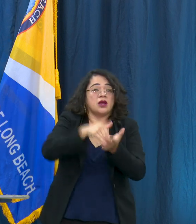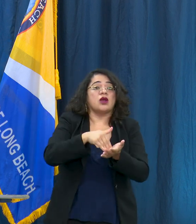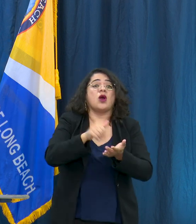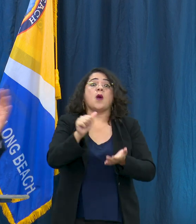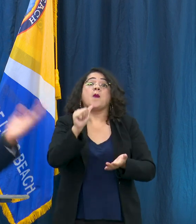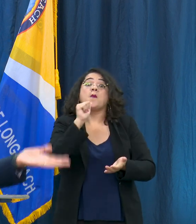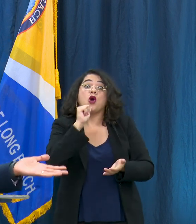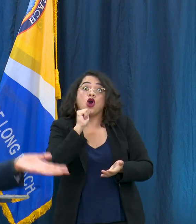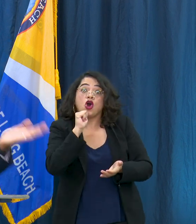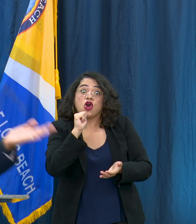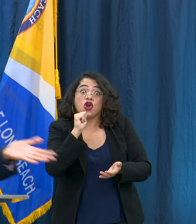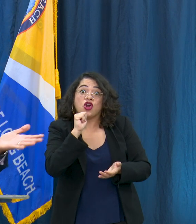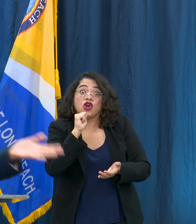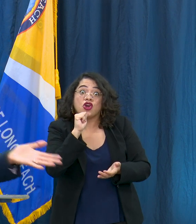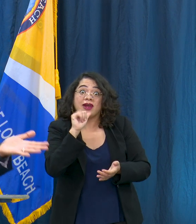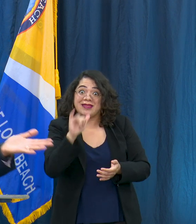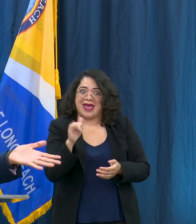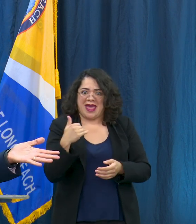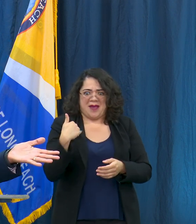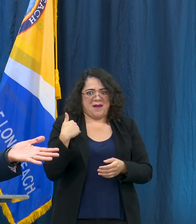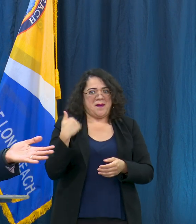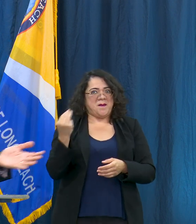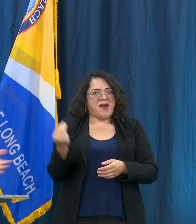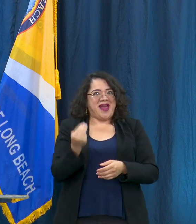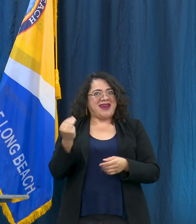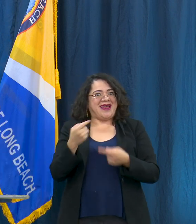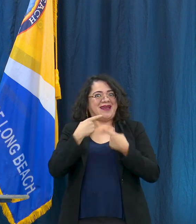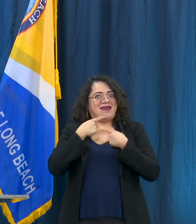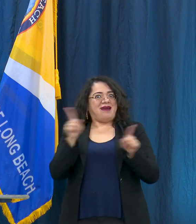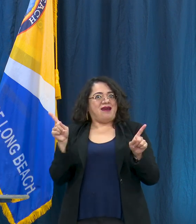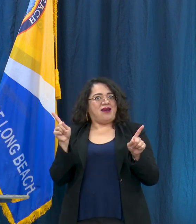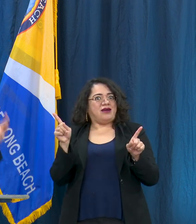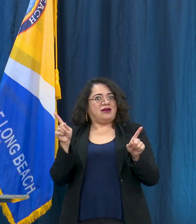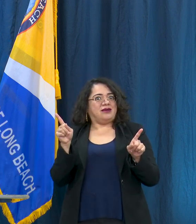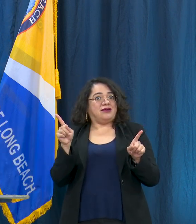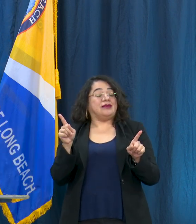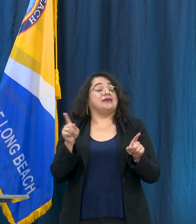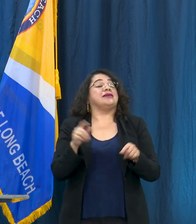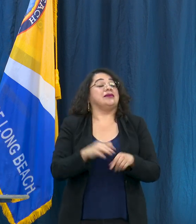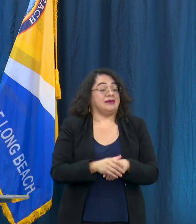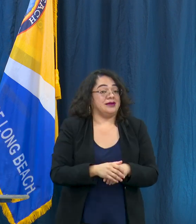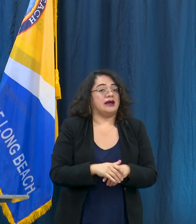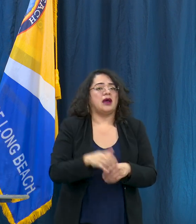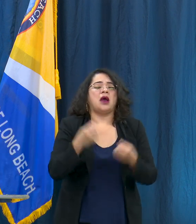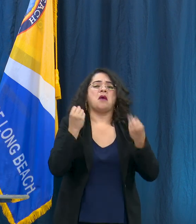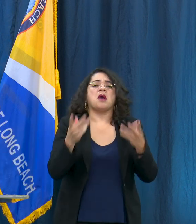that I think on Monday of this week. A lot of folks assume that just because